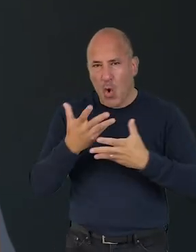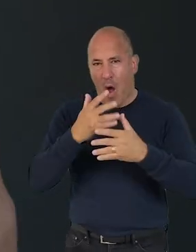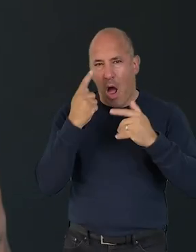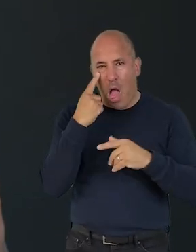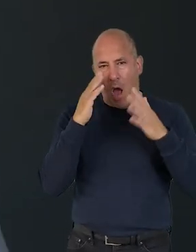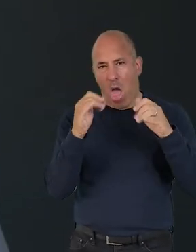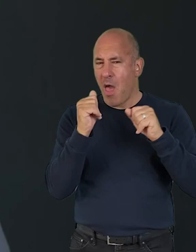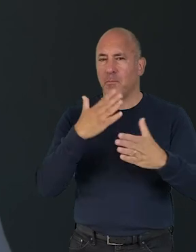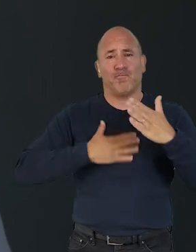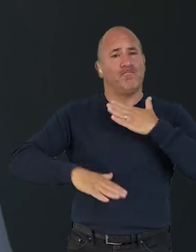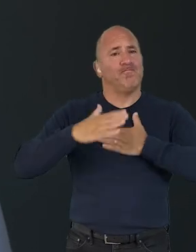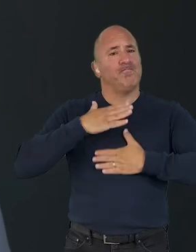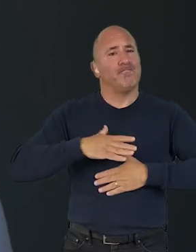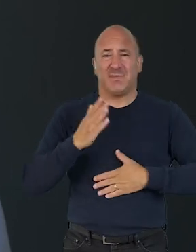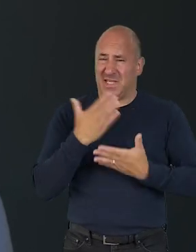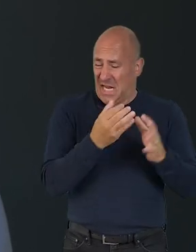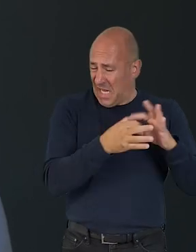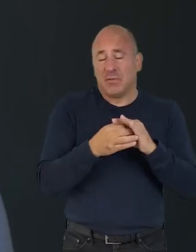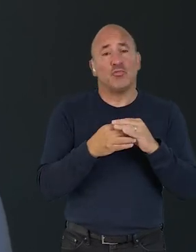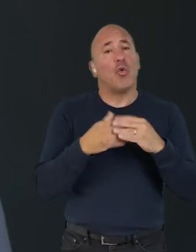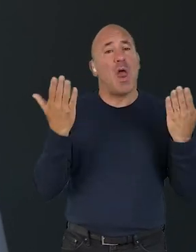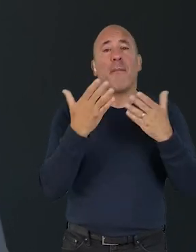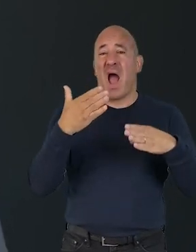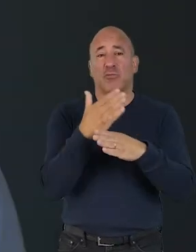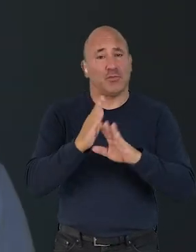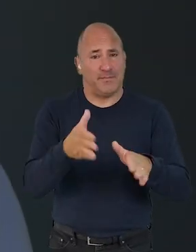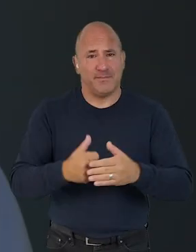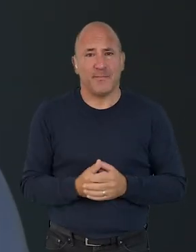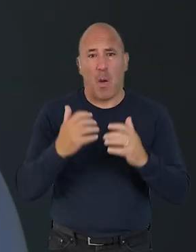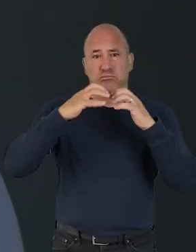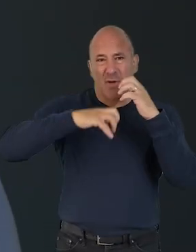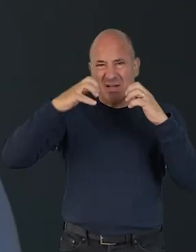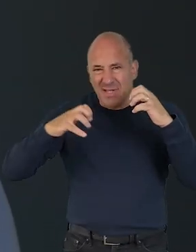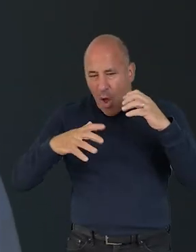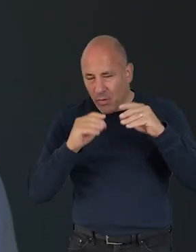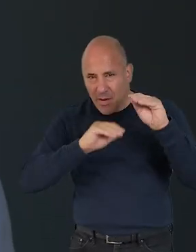take time and should be considered a necessary part of climate action. Breaking things down in this way acknowledges